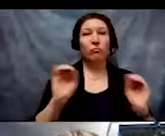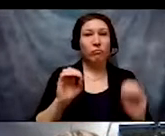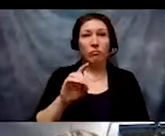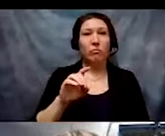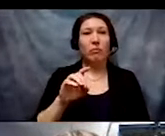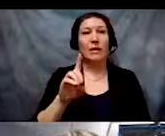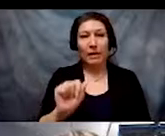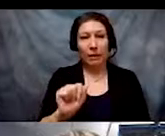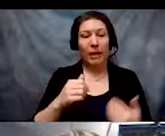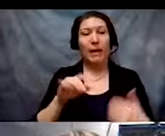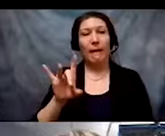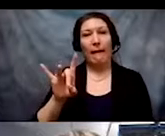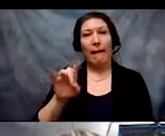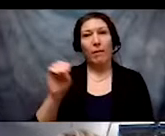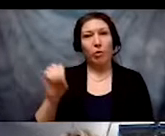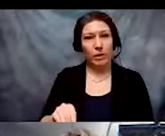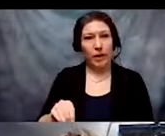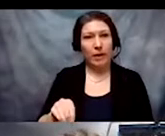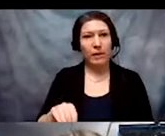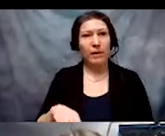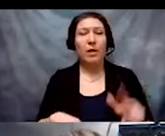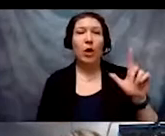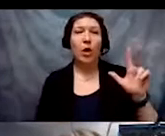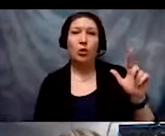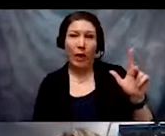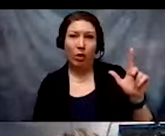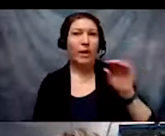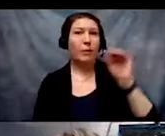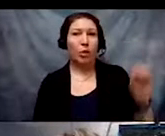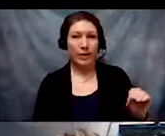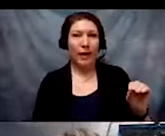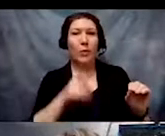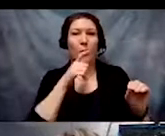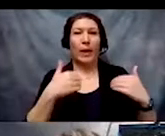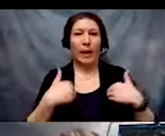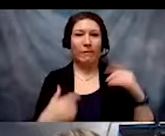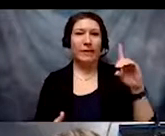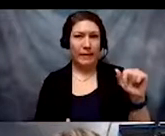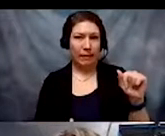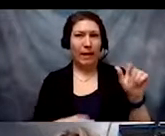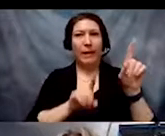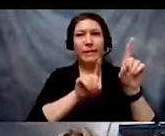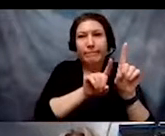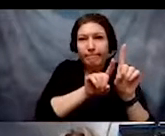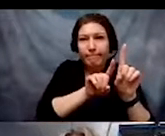higher than non-disabled white Americans. So if you are white